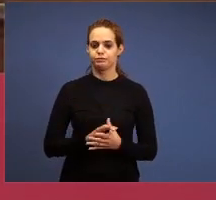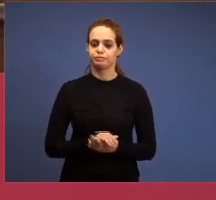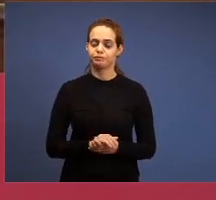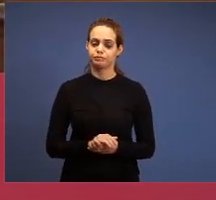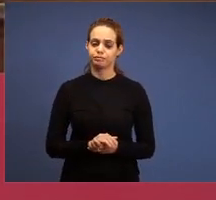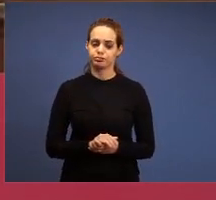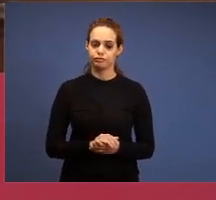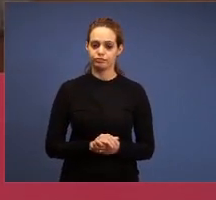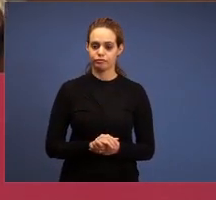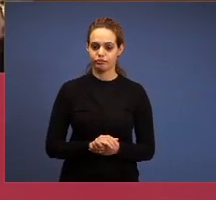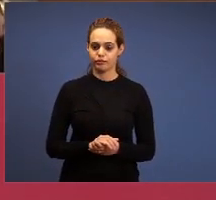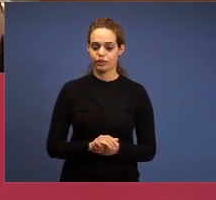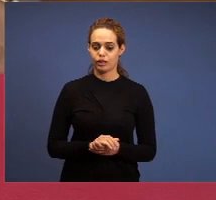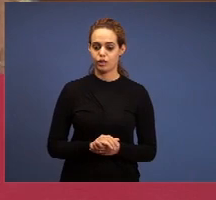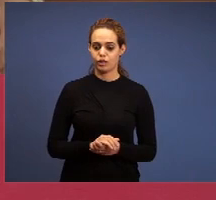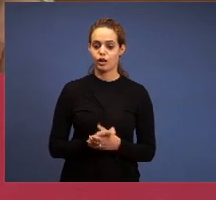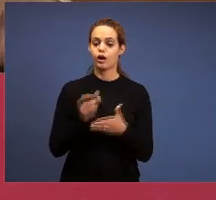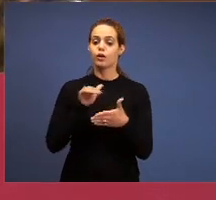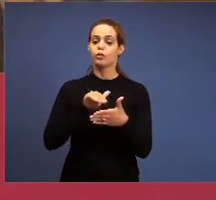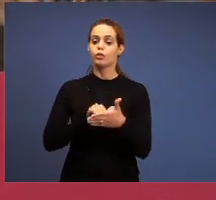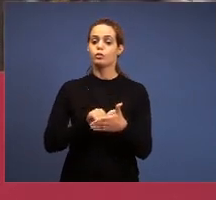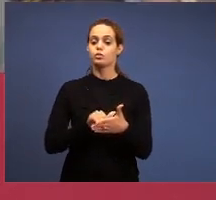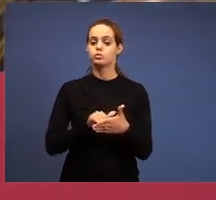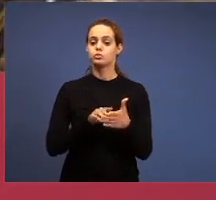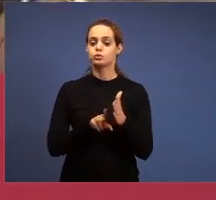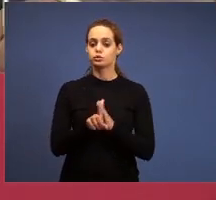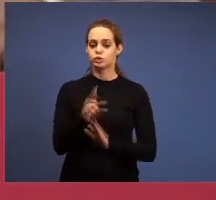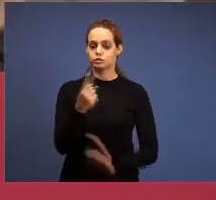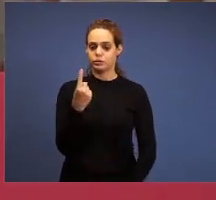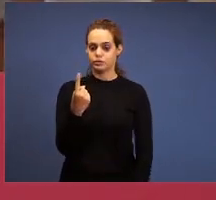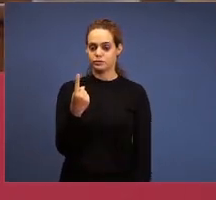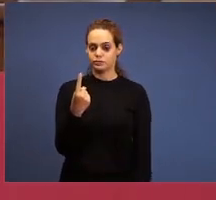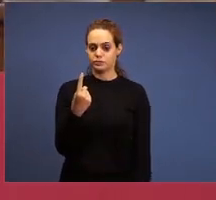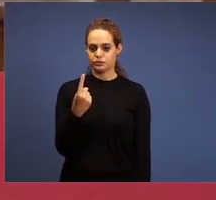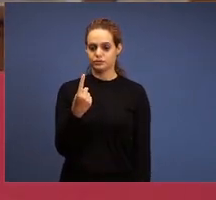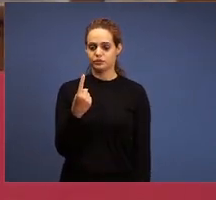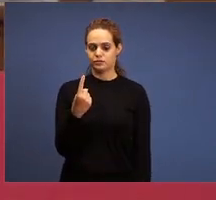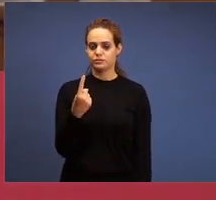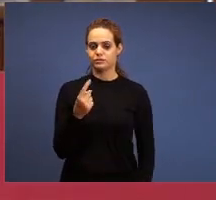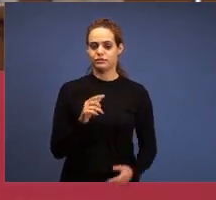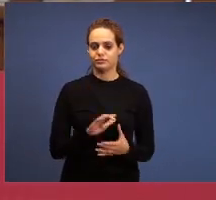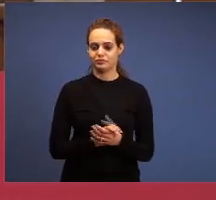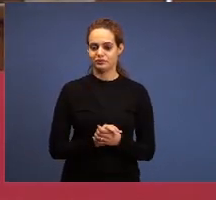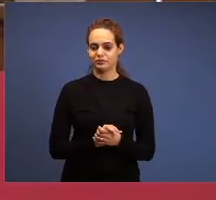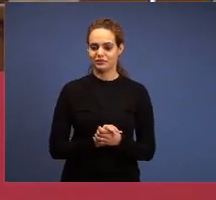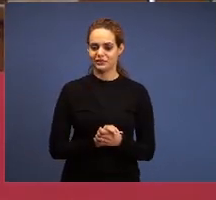I'll ask a question here, come on, there’s one more question, just to leave, come on,